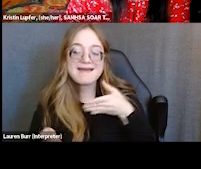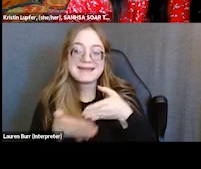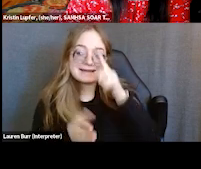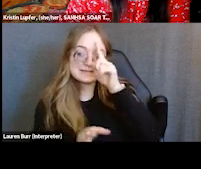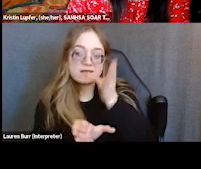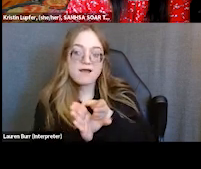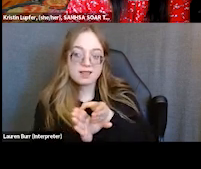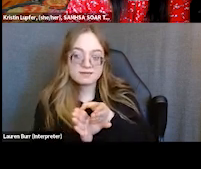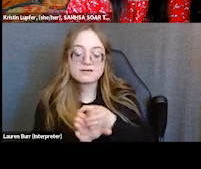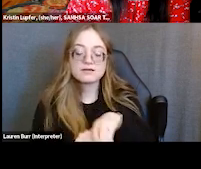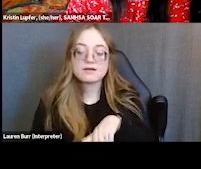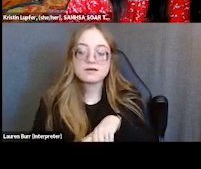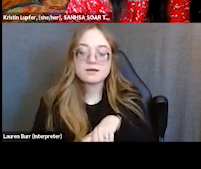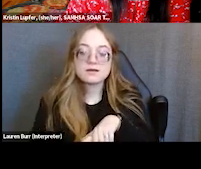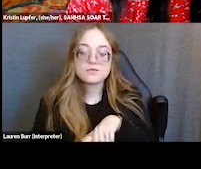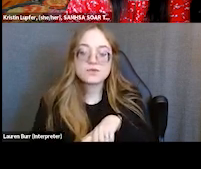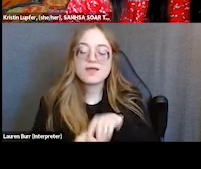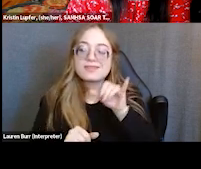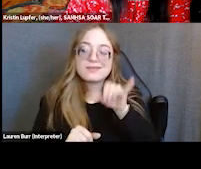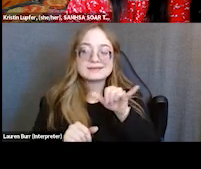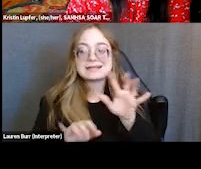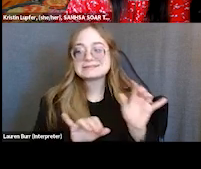and we kind of fall into the same challenge of,